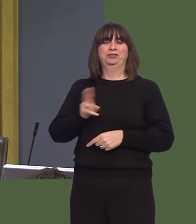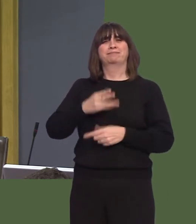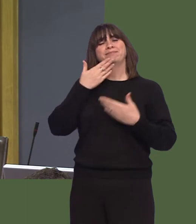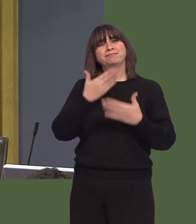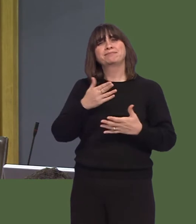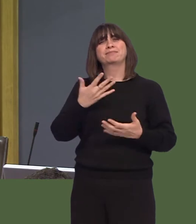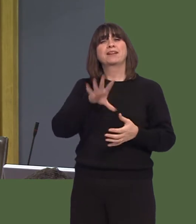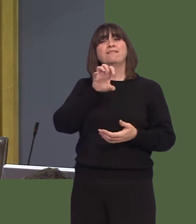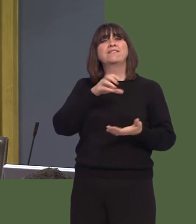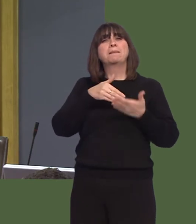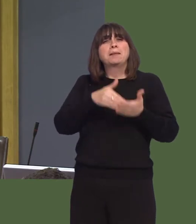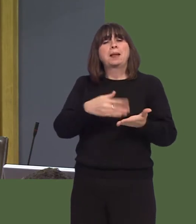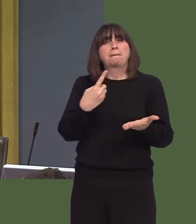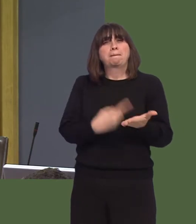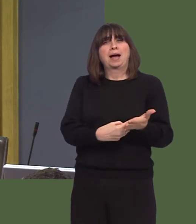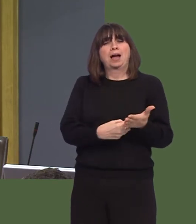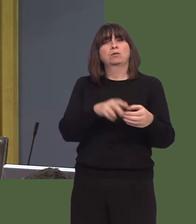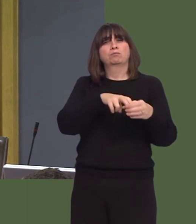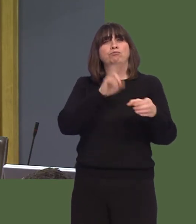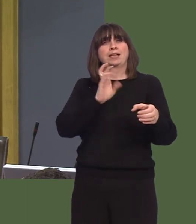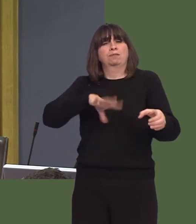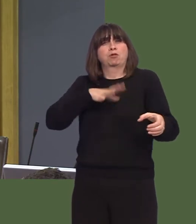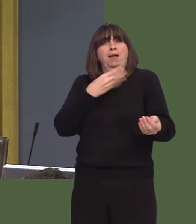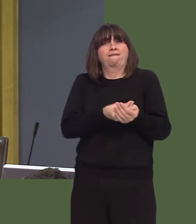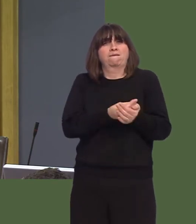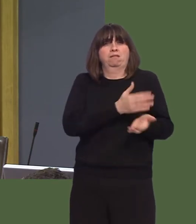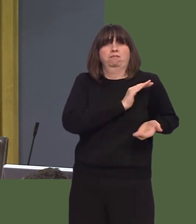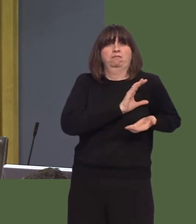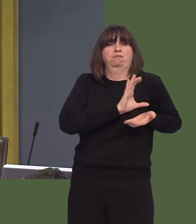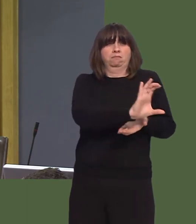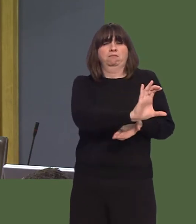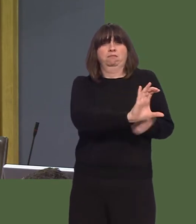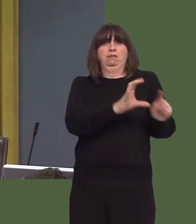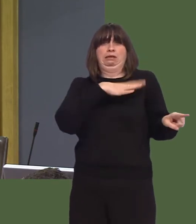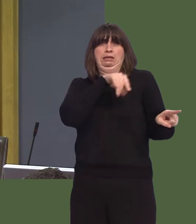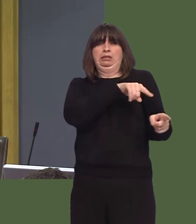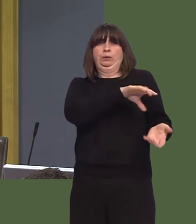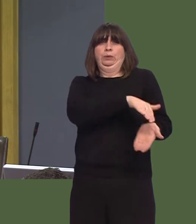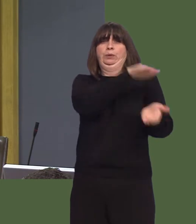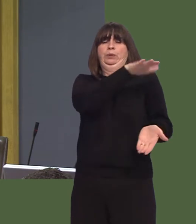a £50 million Brexit preparedness fund, something that will be essential for enterprise support